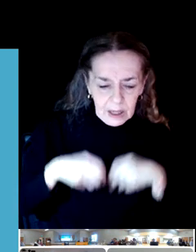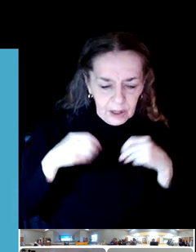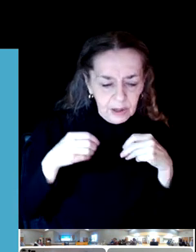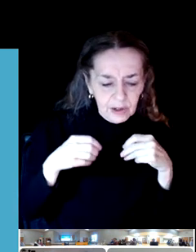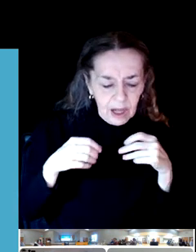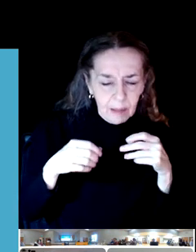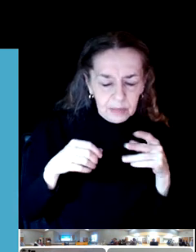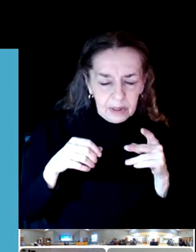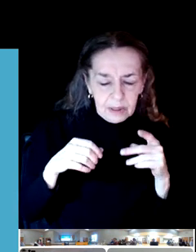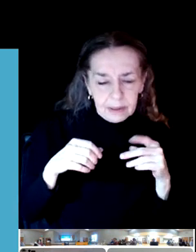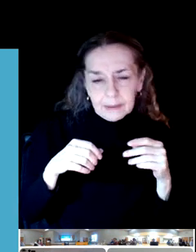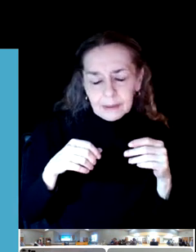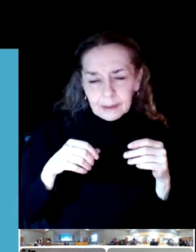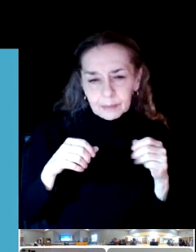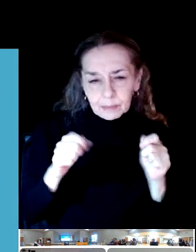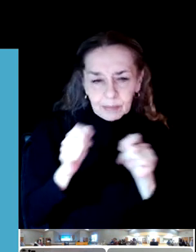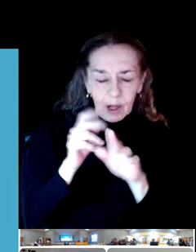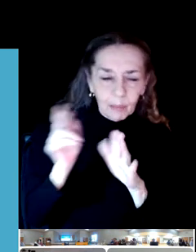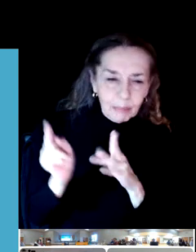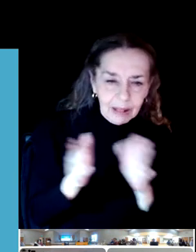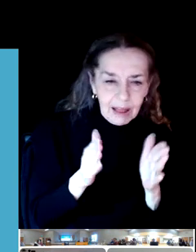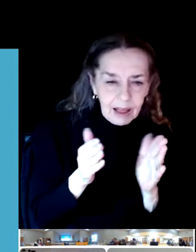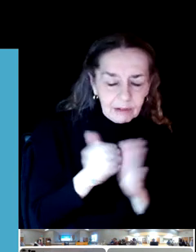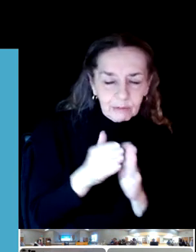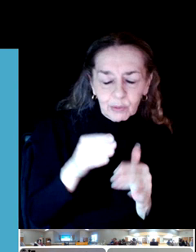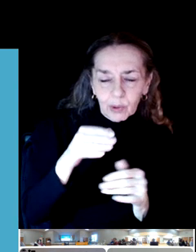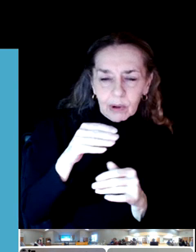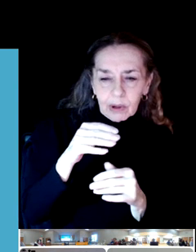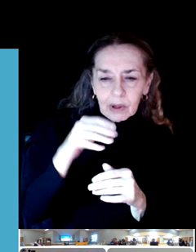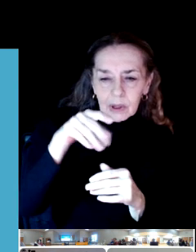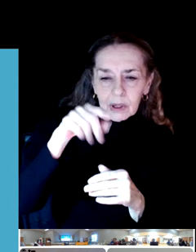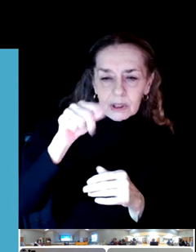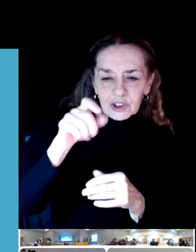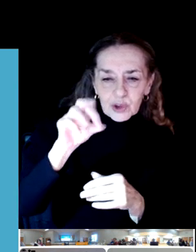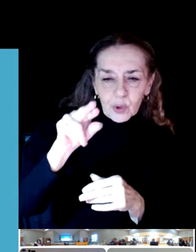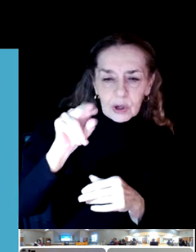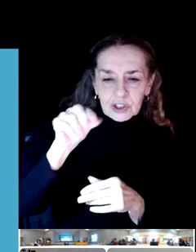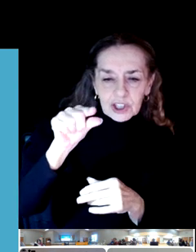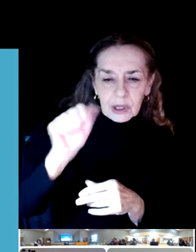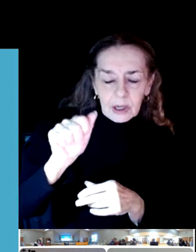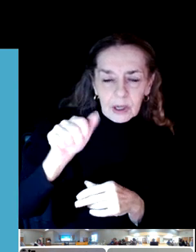Area, which Mill Race Path and portions of the Middle Fork Path cross through.